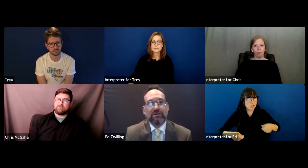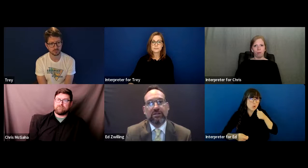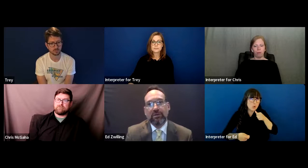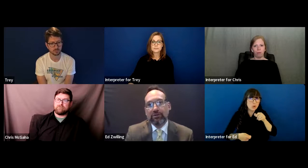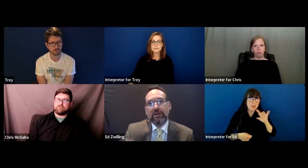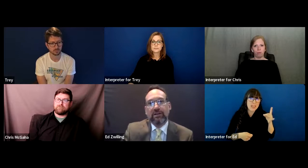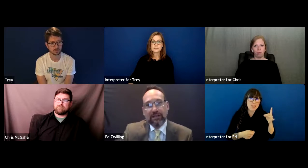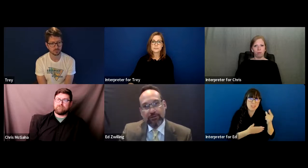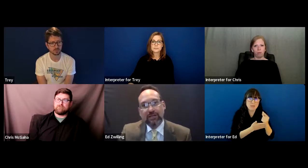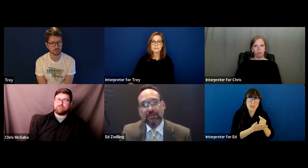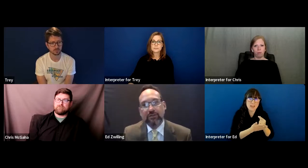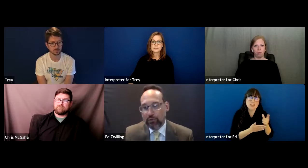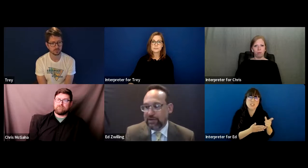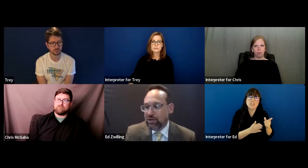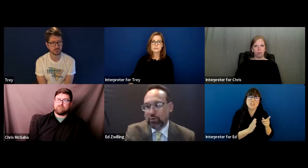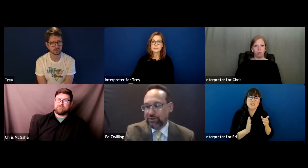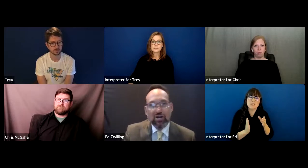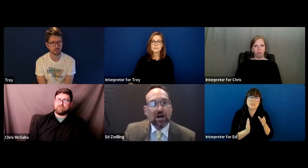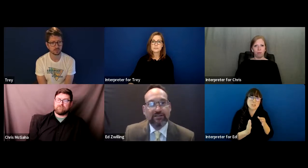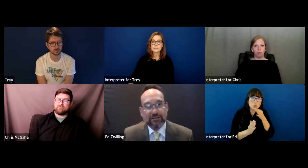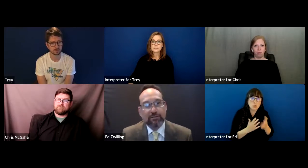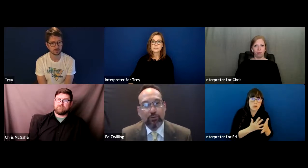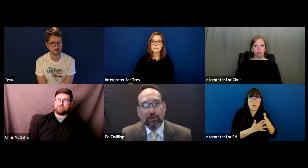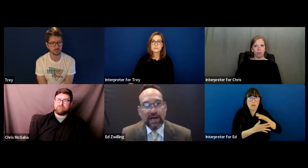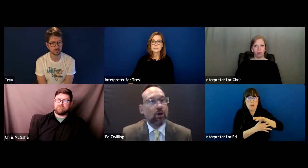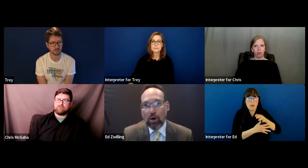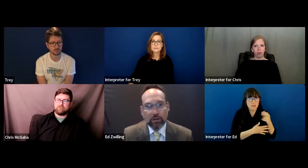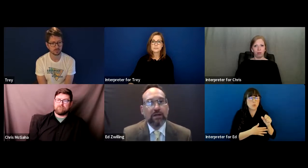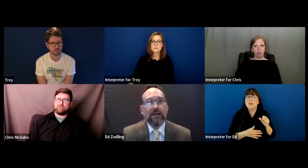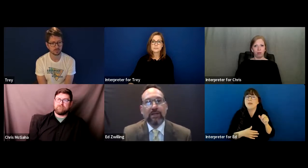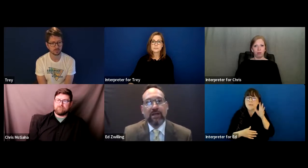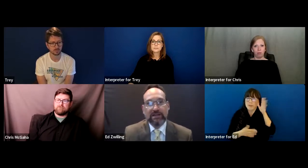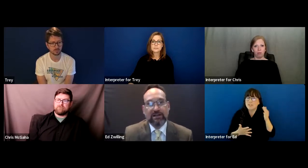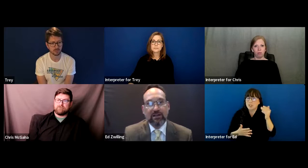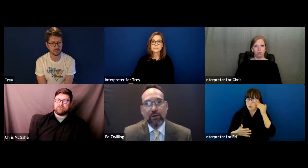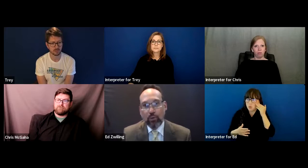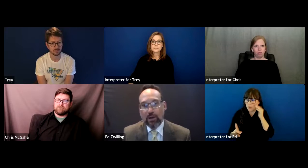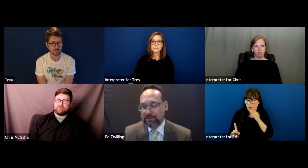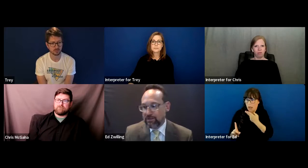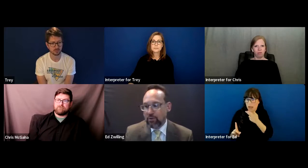She was going to be matriculating to a high school which they knew was not accessible at all and needed a lot of work.